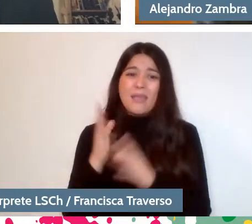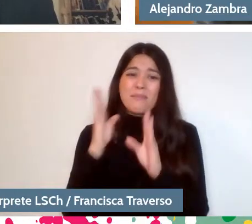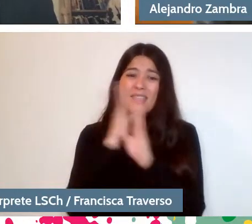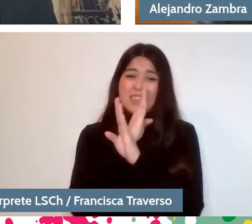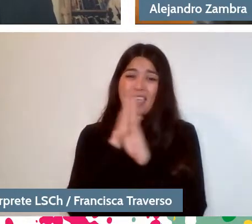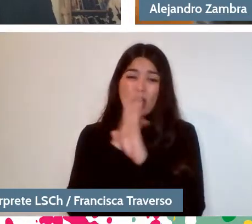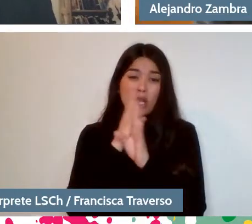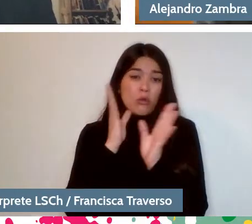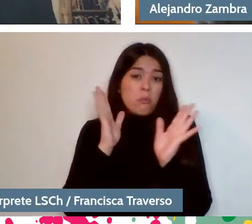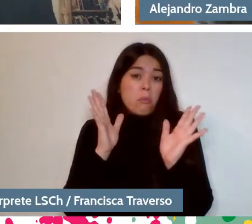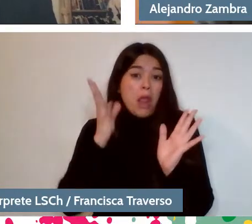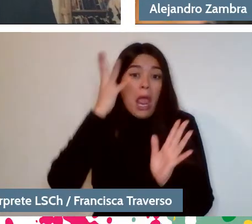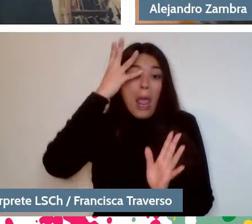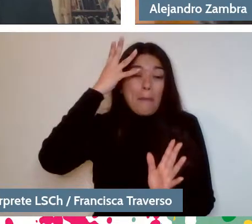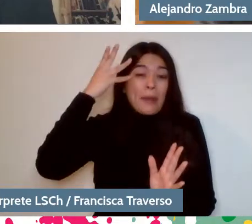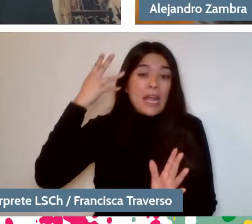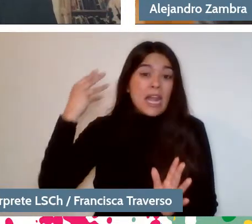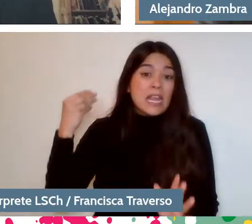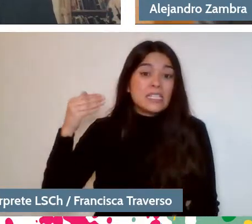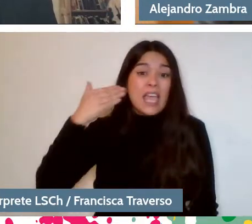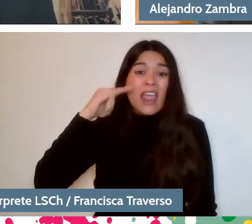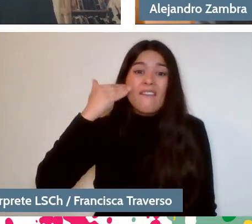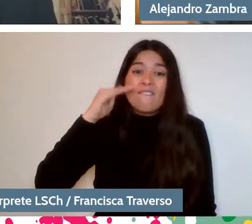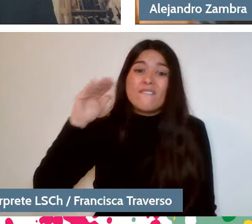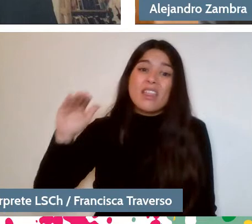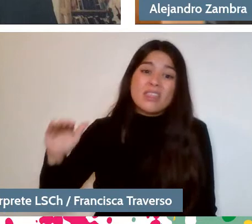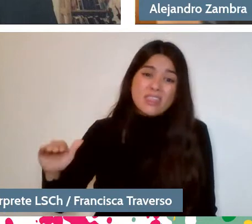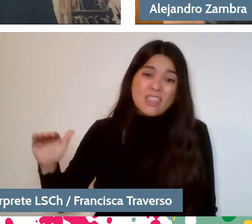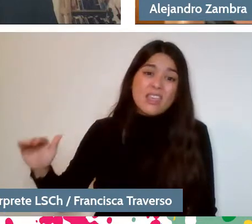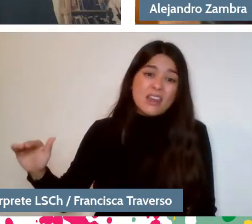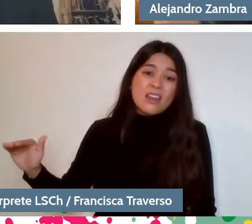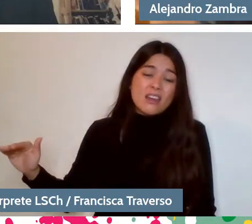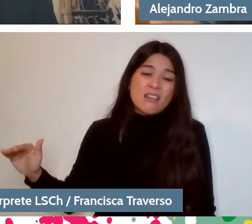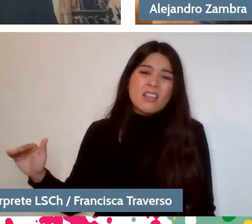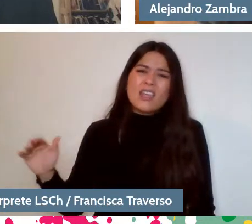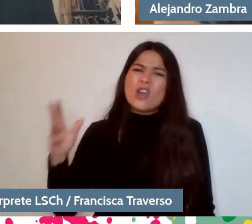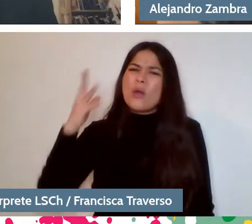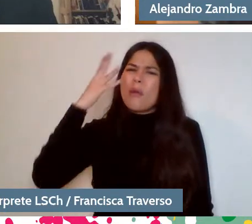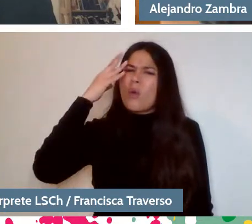that happens, I don't remember if at 7, 6 years old